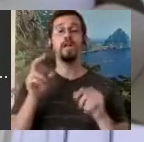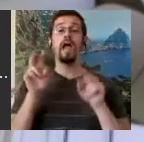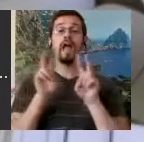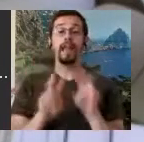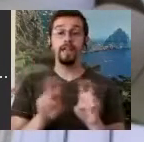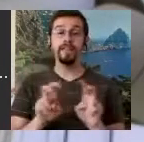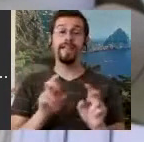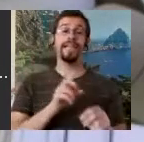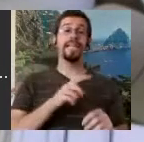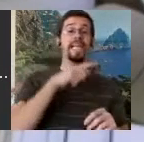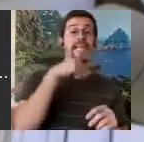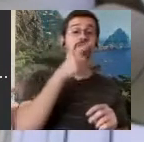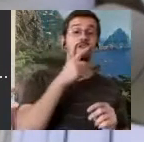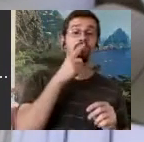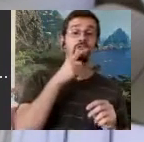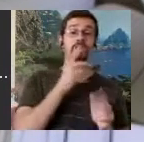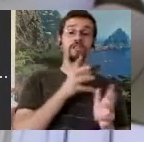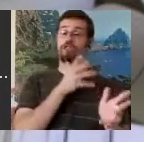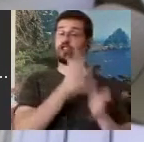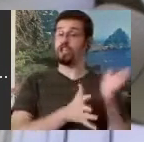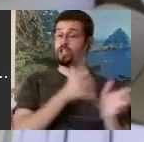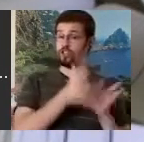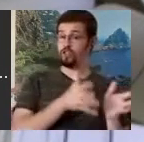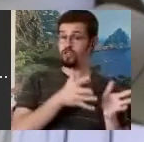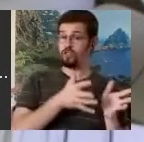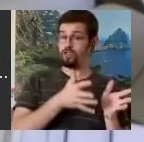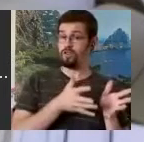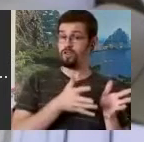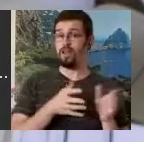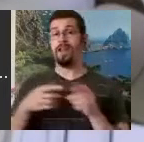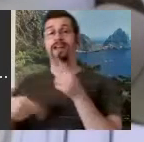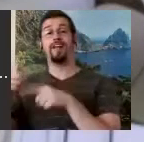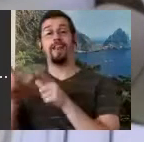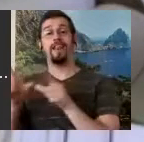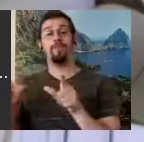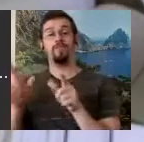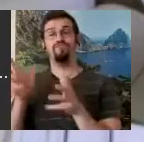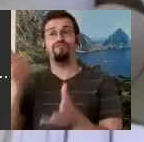versus the sign language gestures of deaf people because it was for one